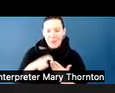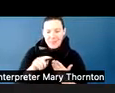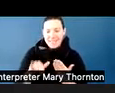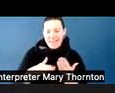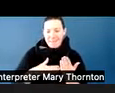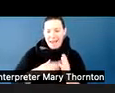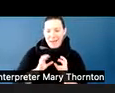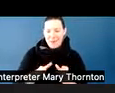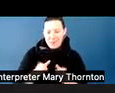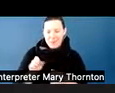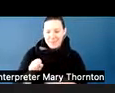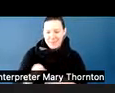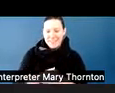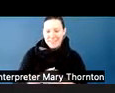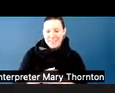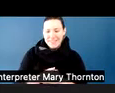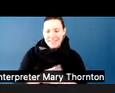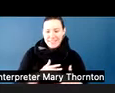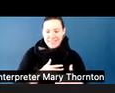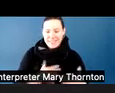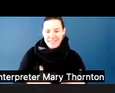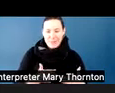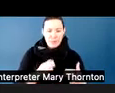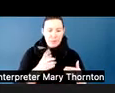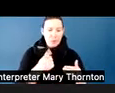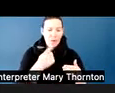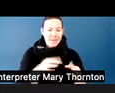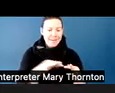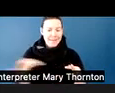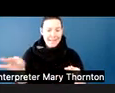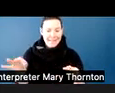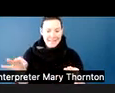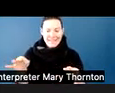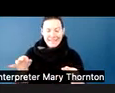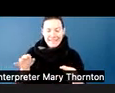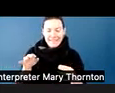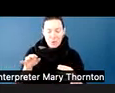So we were-- maybe one sentence to describe our weekends.